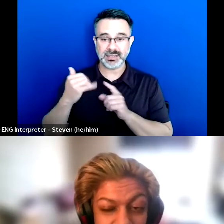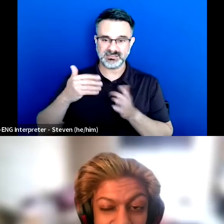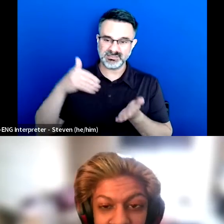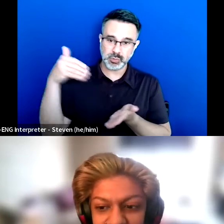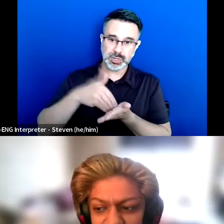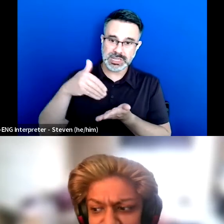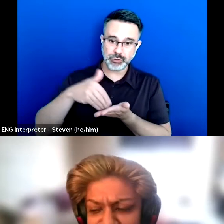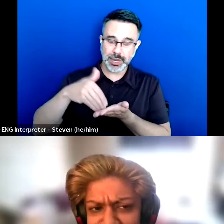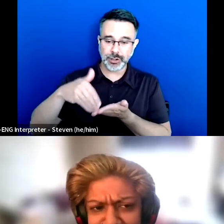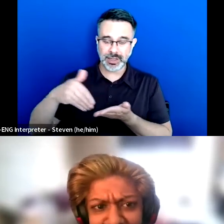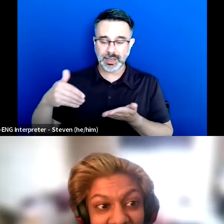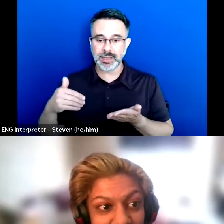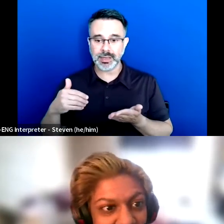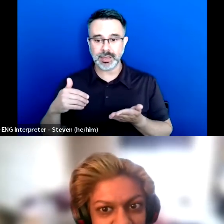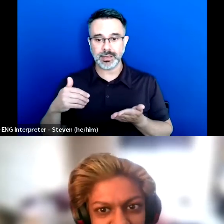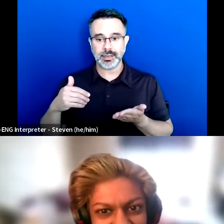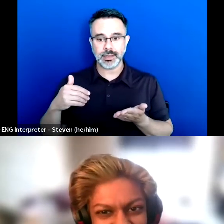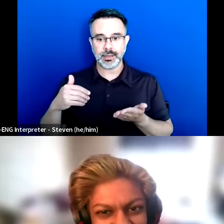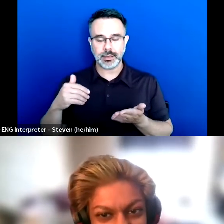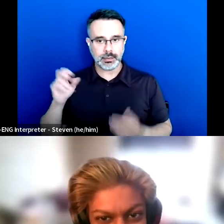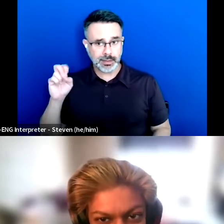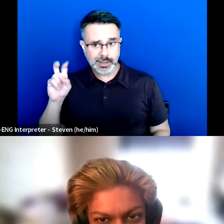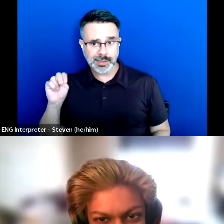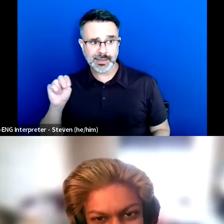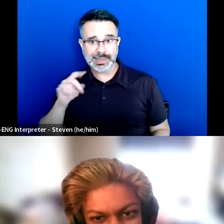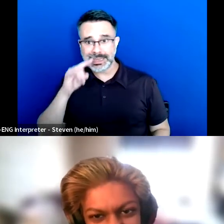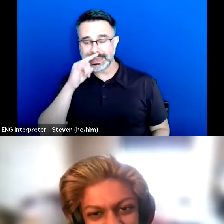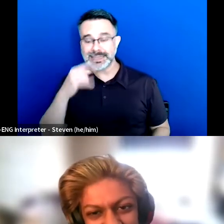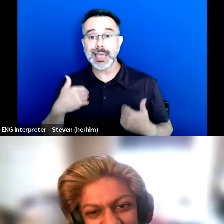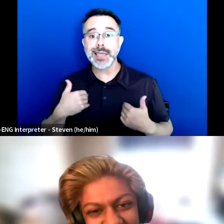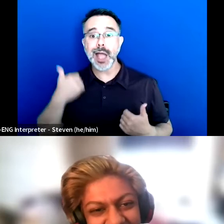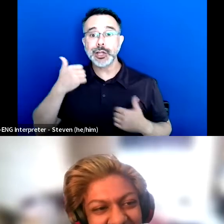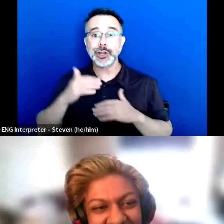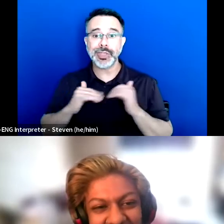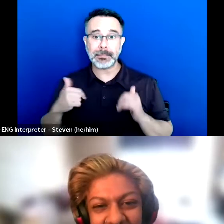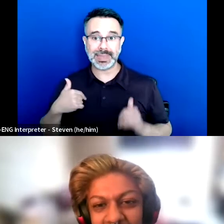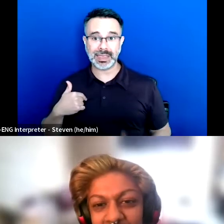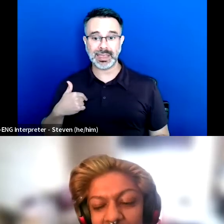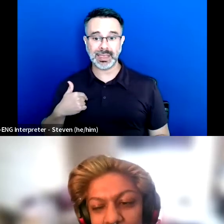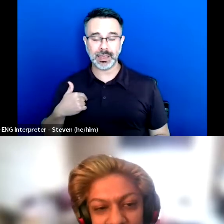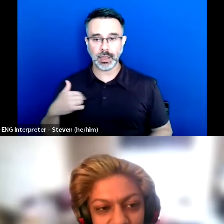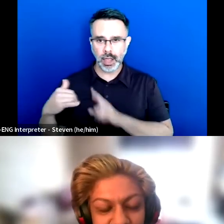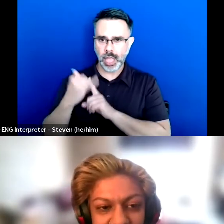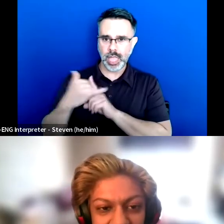Even by kids younger than me. It was just this really awful time.